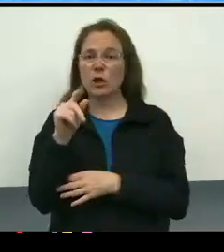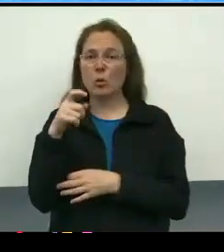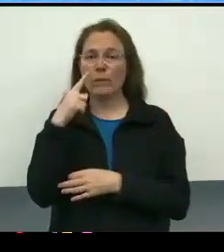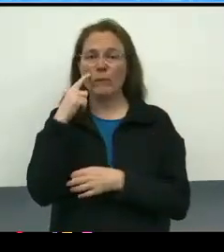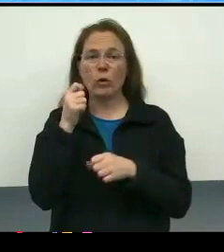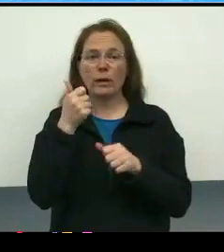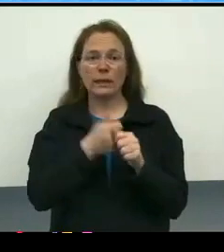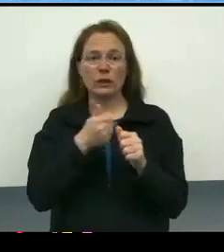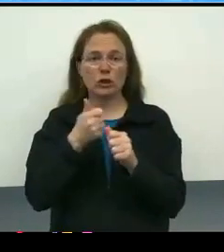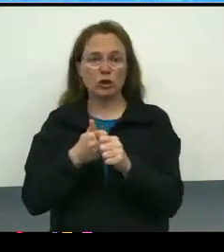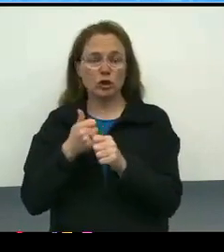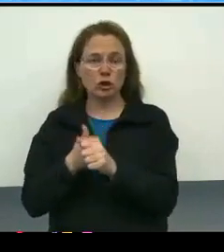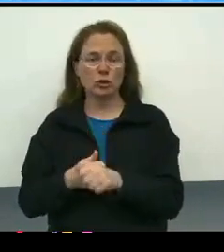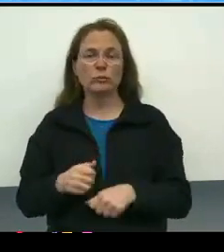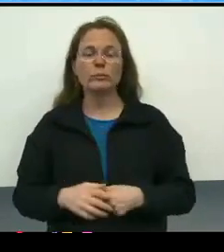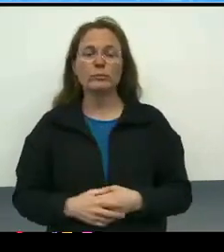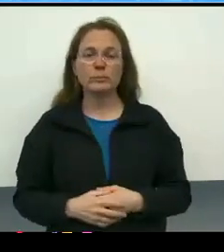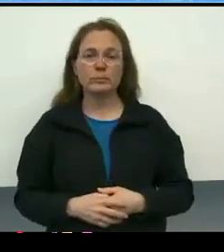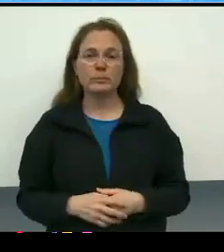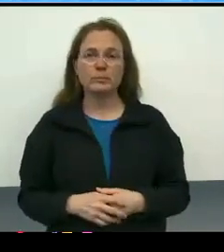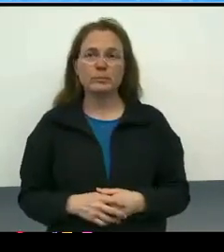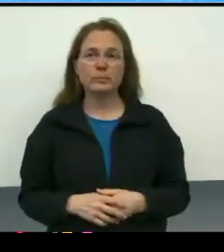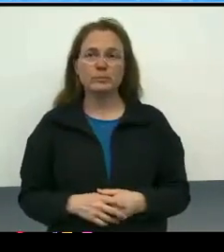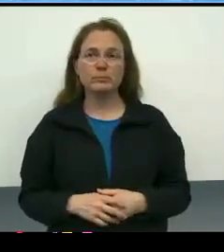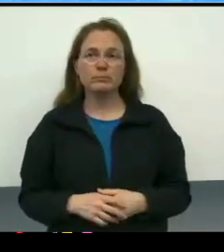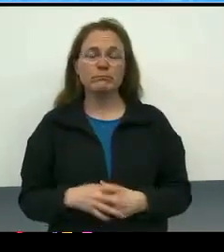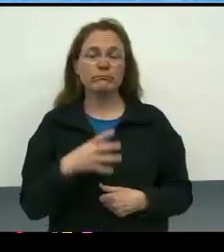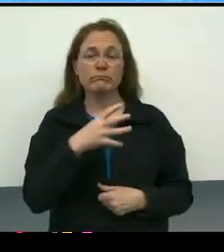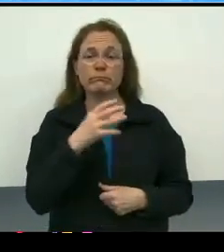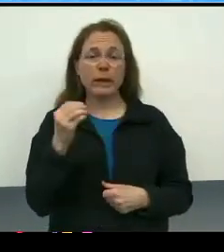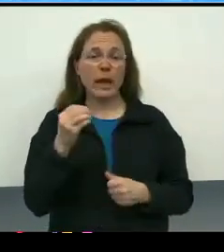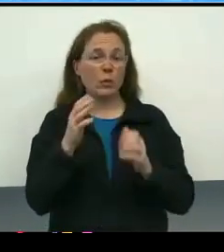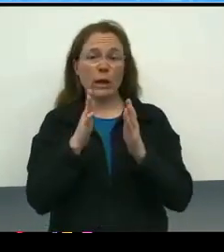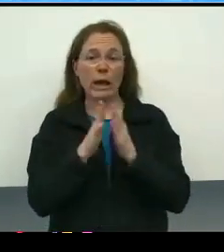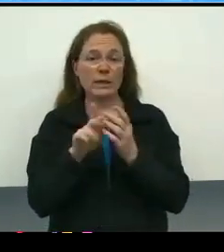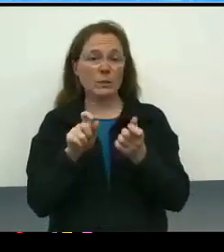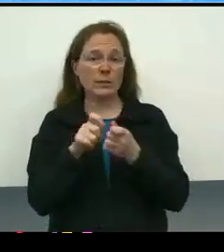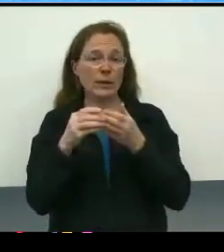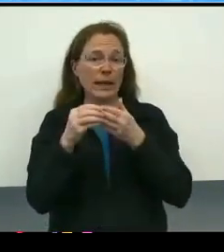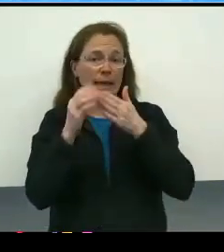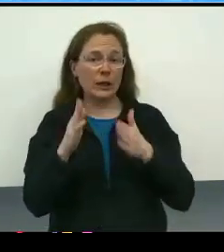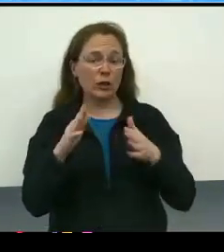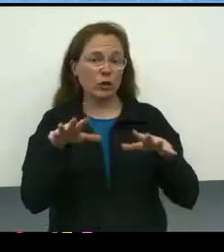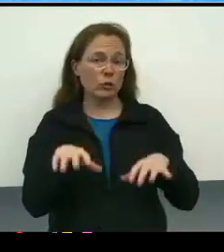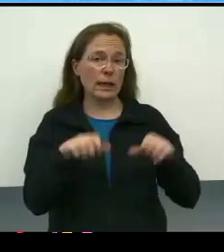as noted in the previous slide, and asked a particular leader to head them up.